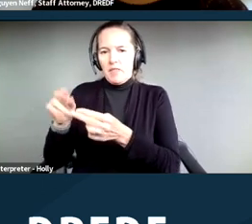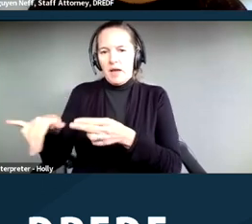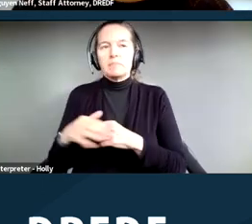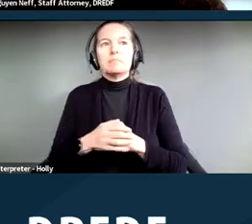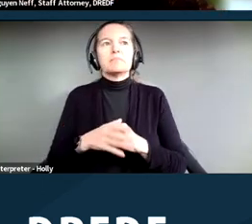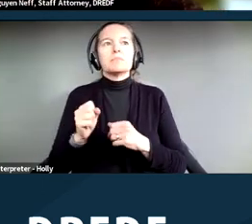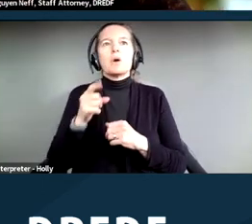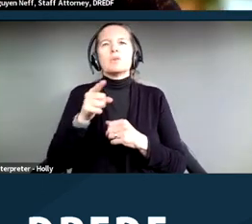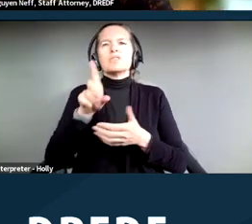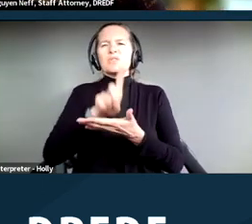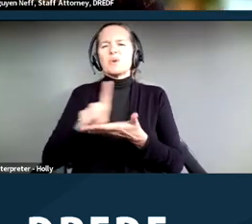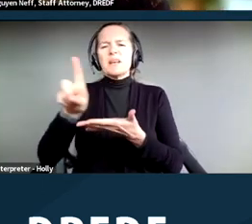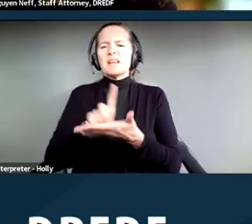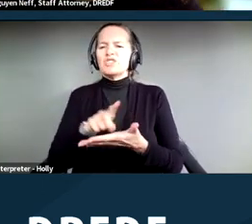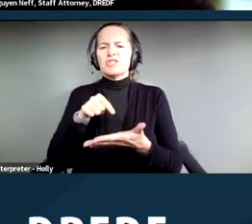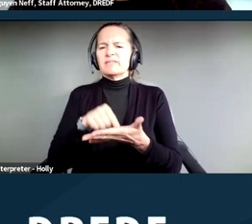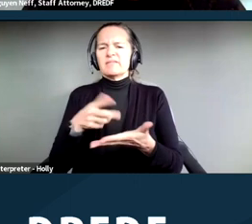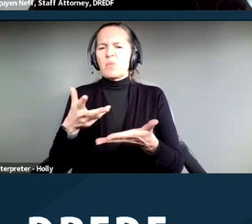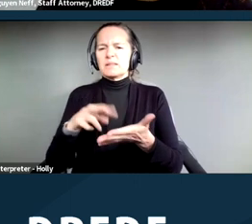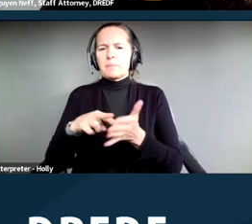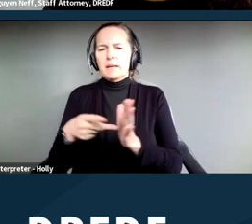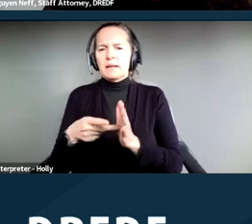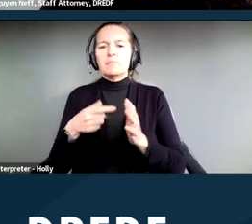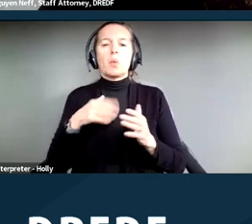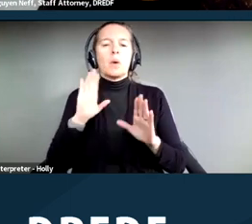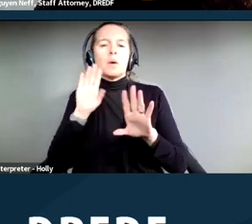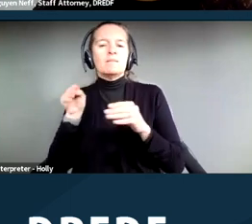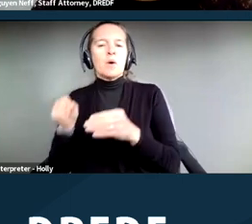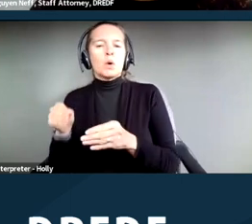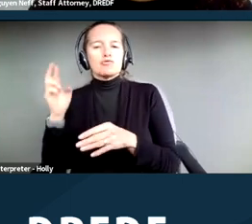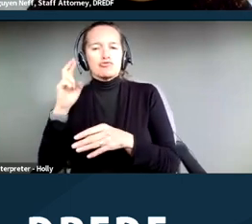a lot on reasonable accommodations, but obviously the Americans with Disabilities